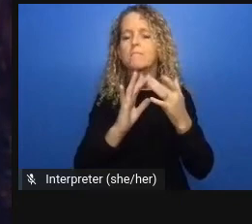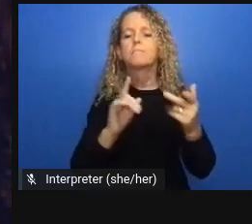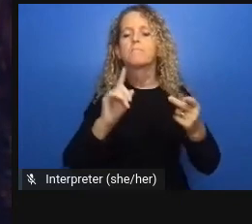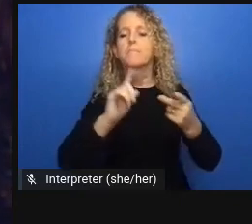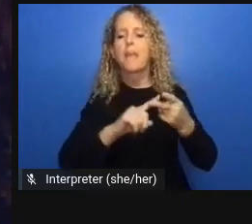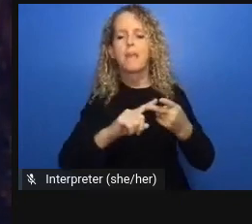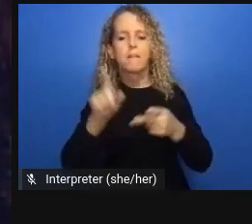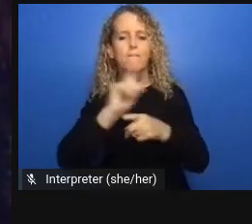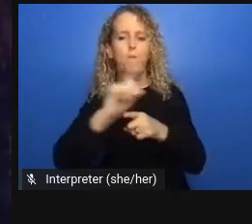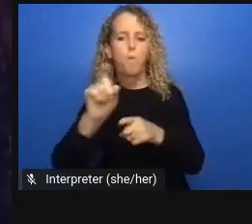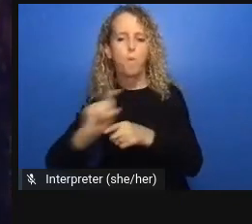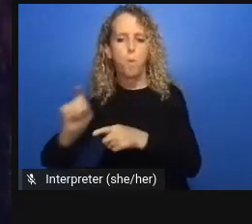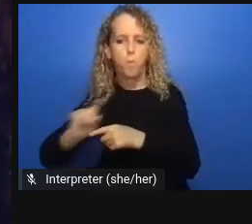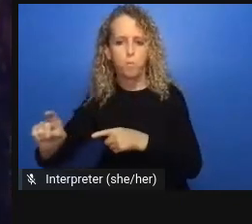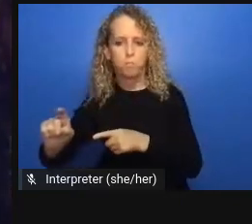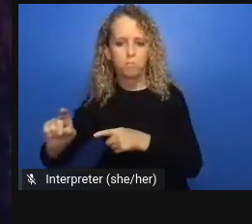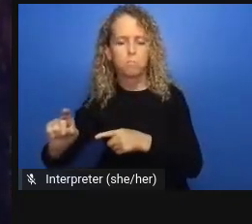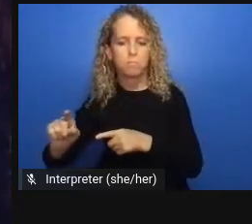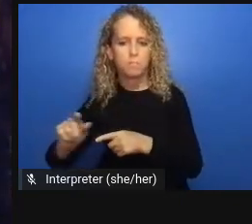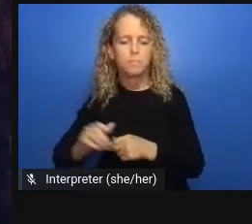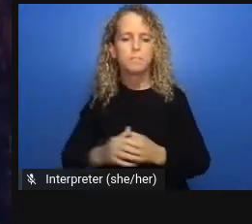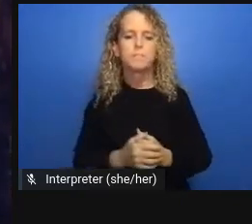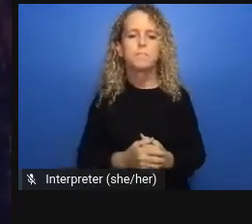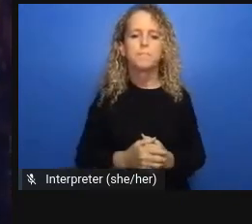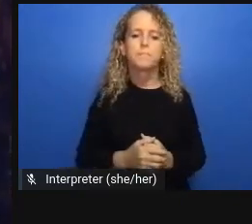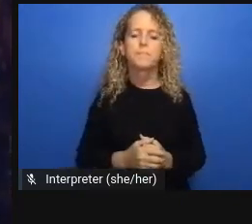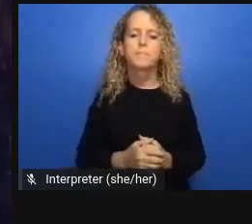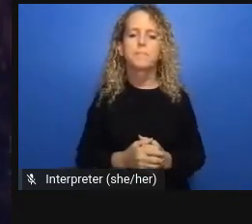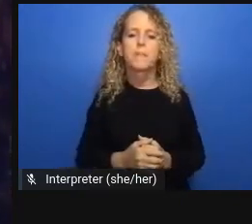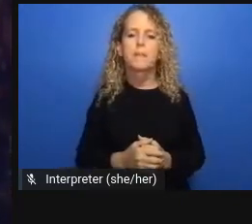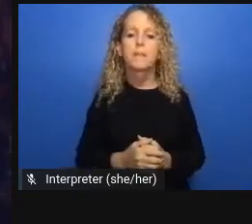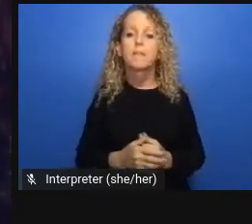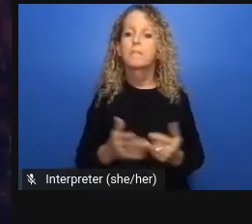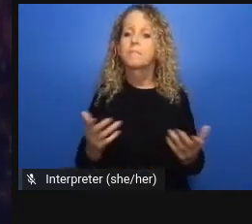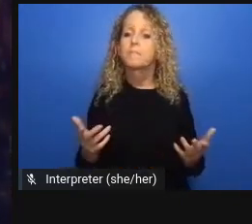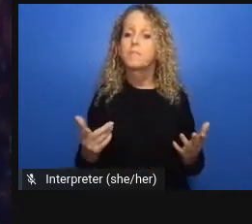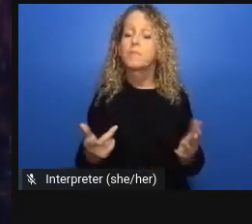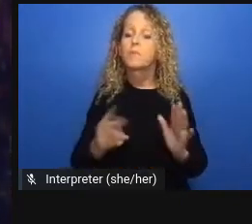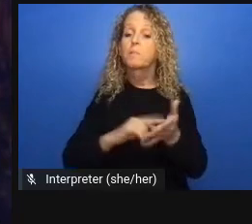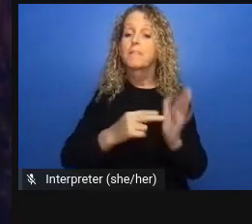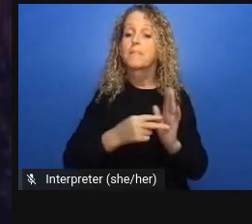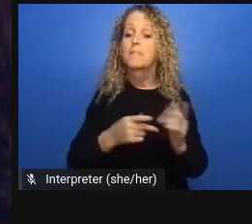thoughtful presentations tonight because I realize we're dealing with very interesting and complex